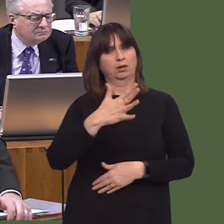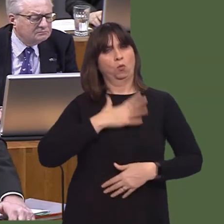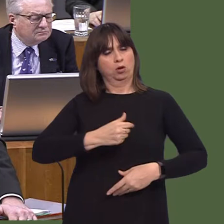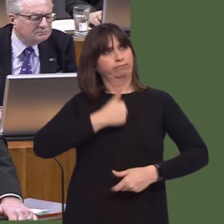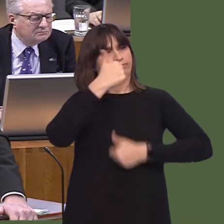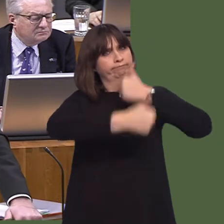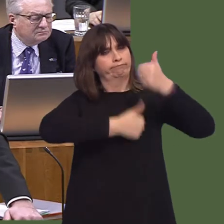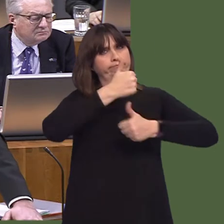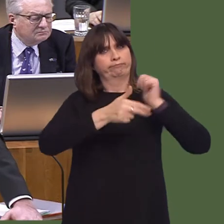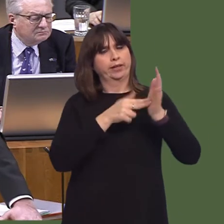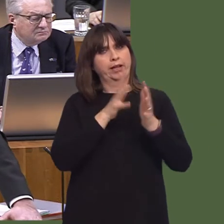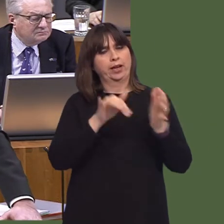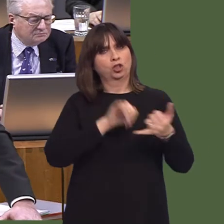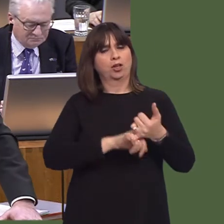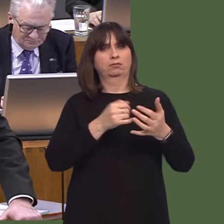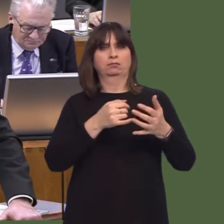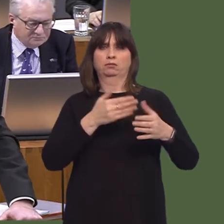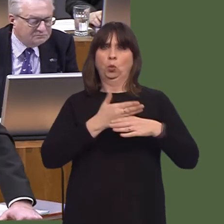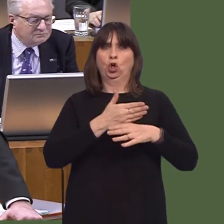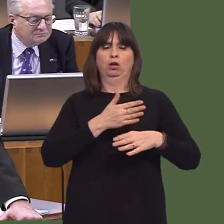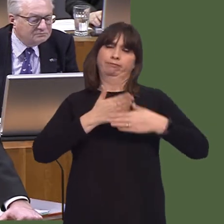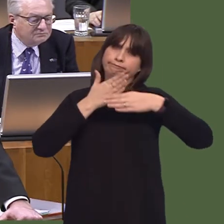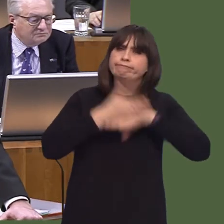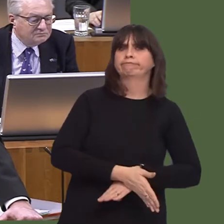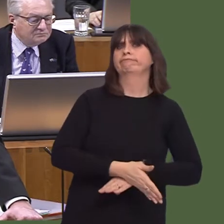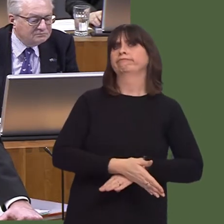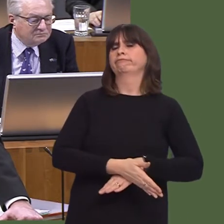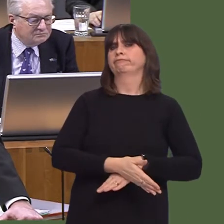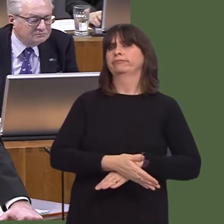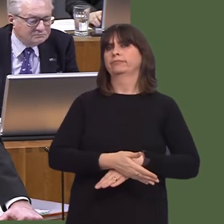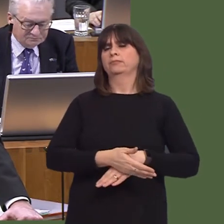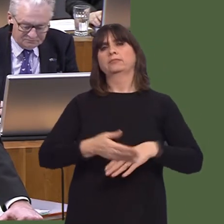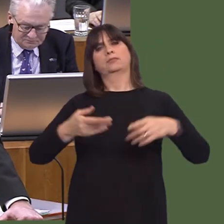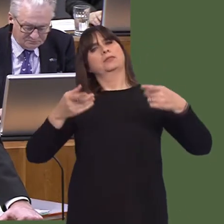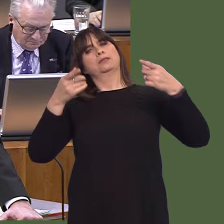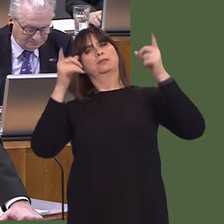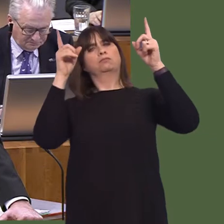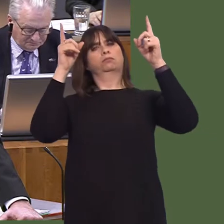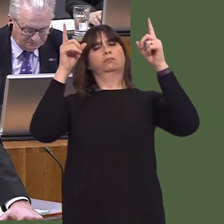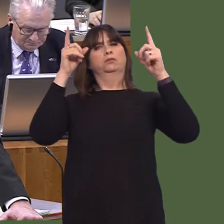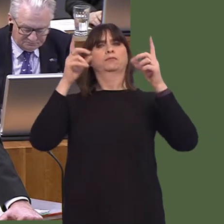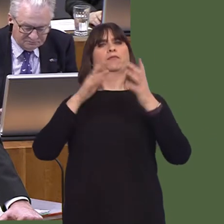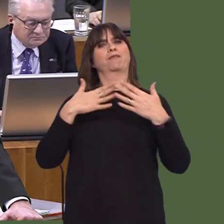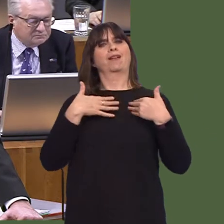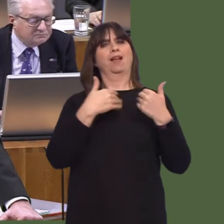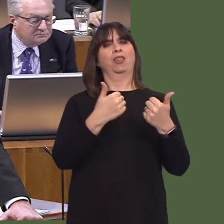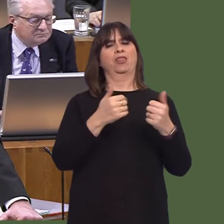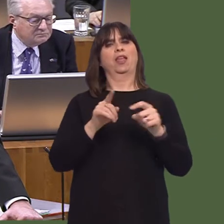Carwyn Jones AM: Well, I will ask the Cabinet Secretary to write to the Member in order